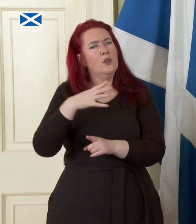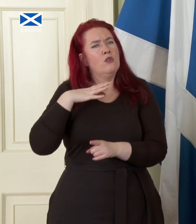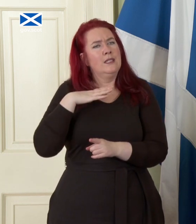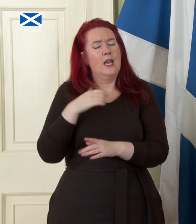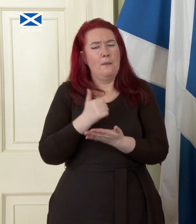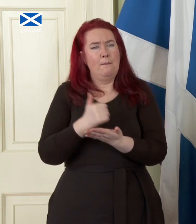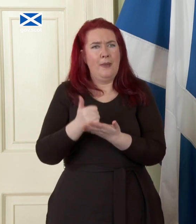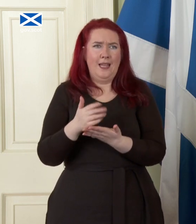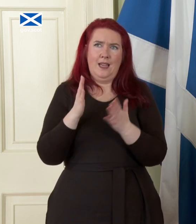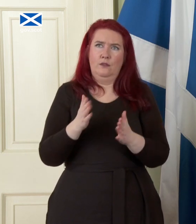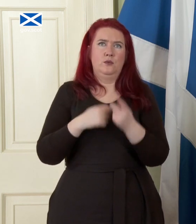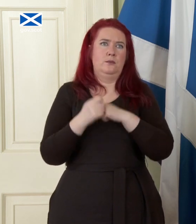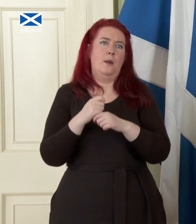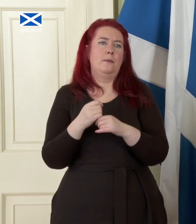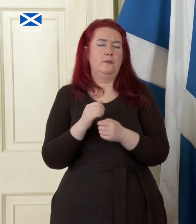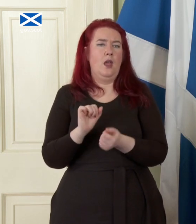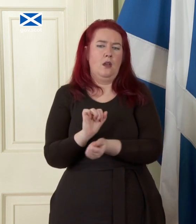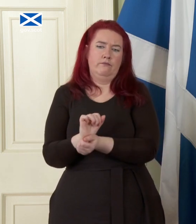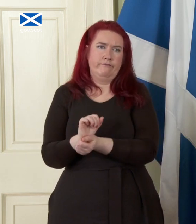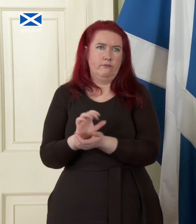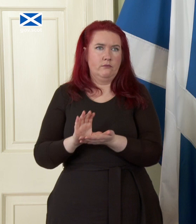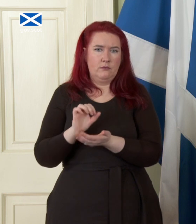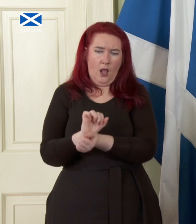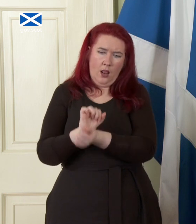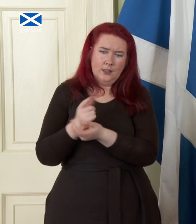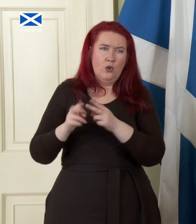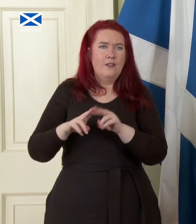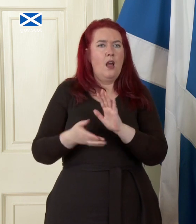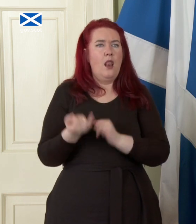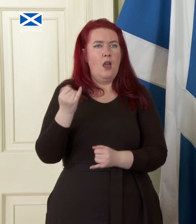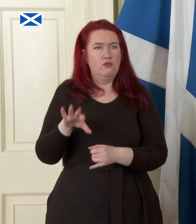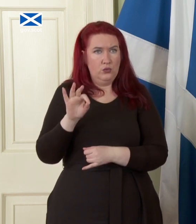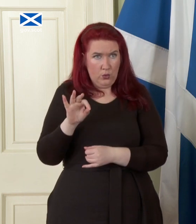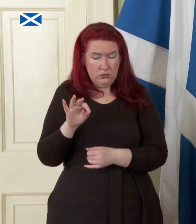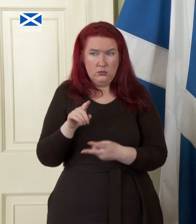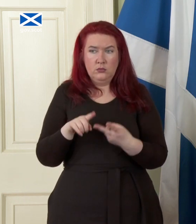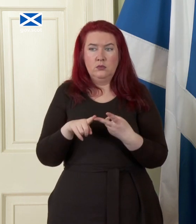the lender of Last Resort for Scotland's financial sector it'll also have to be a funder of the